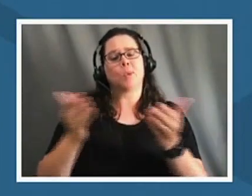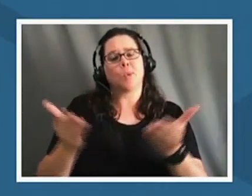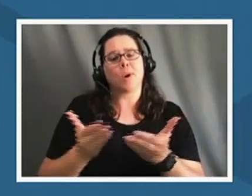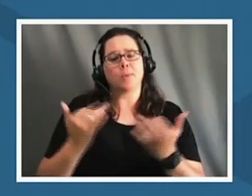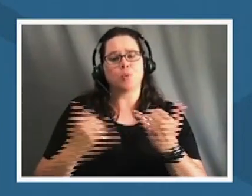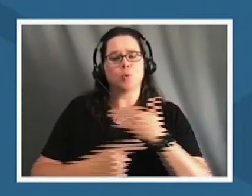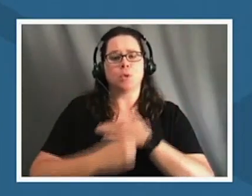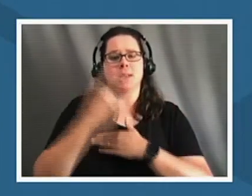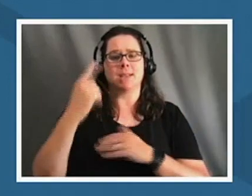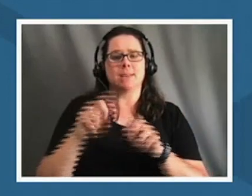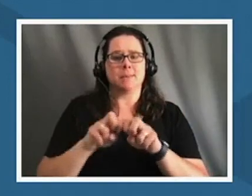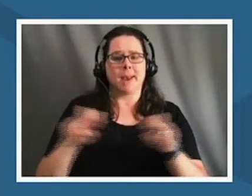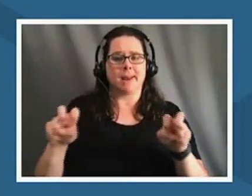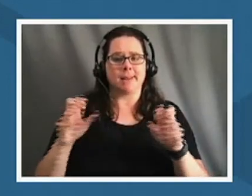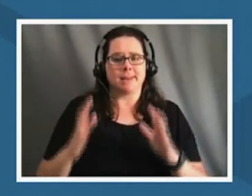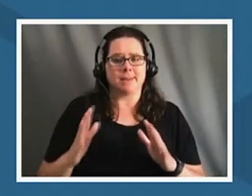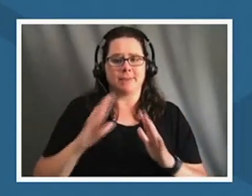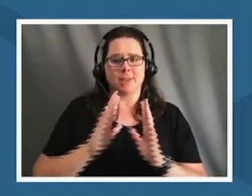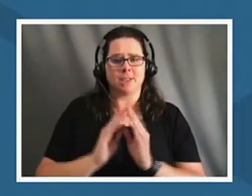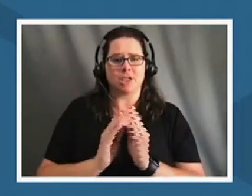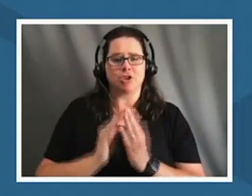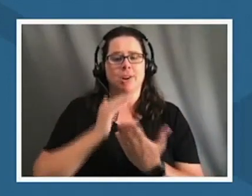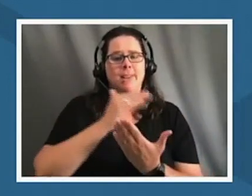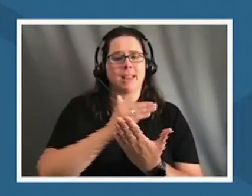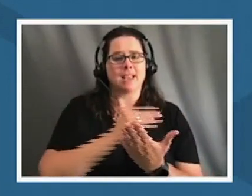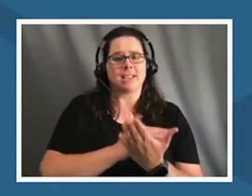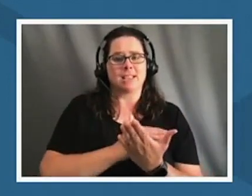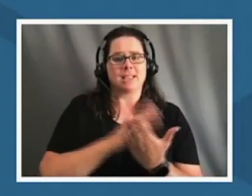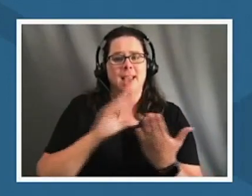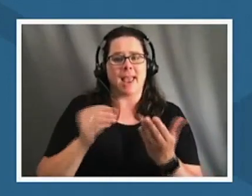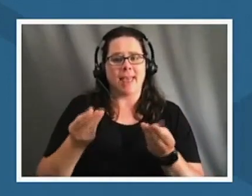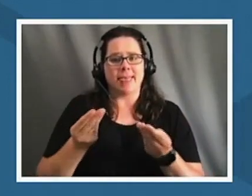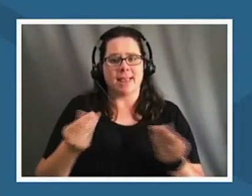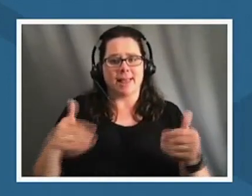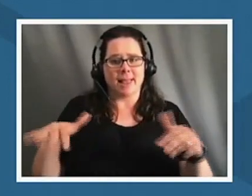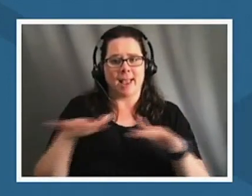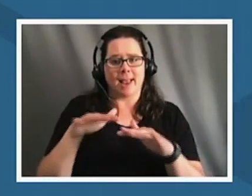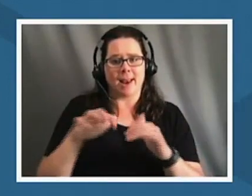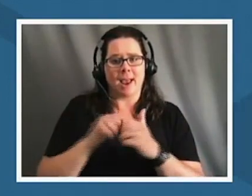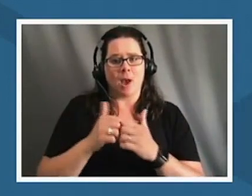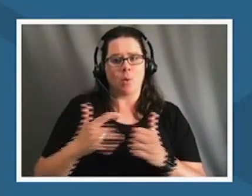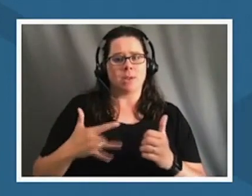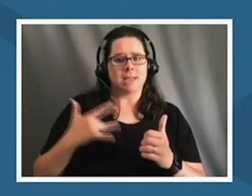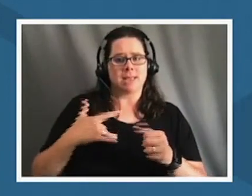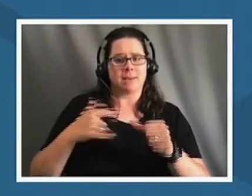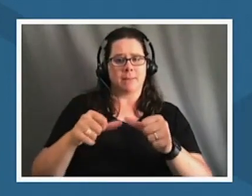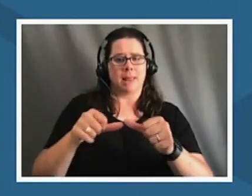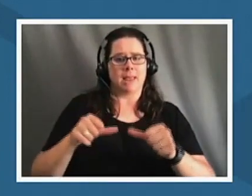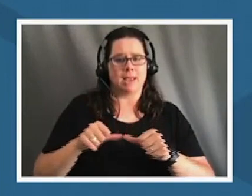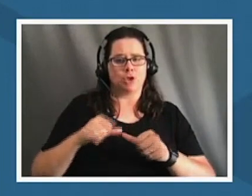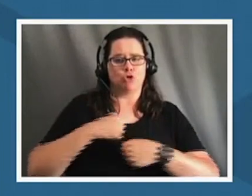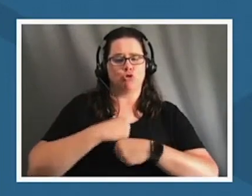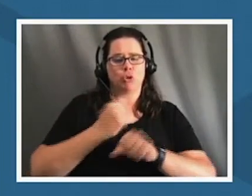for the session lessons and the land how